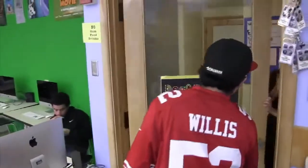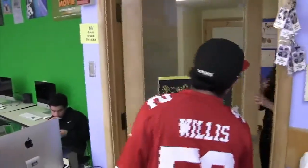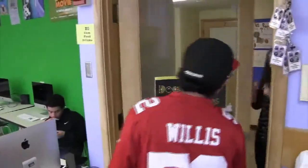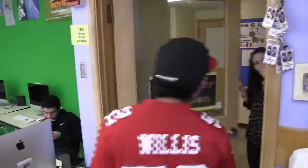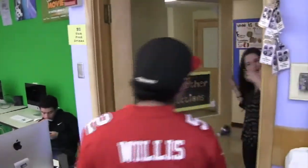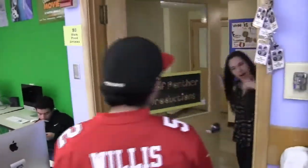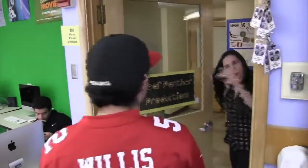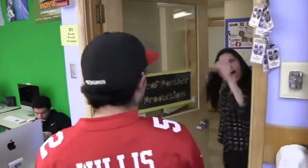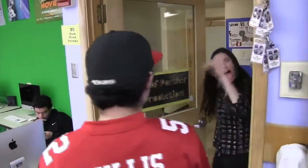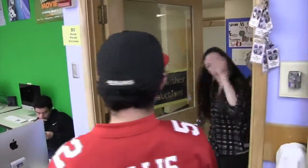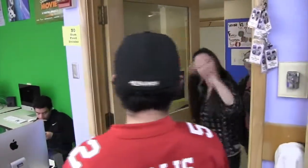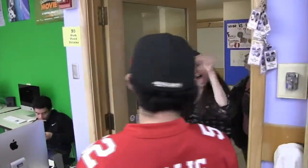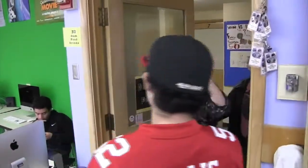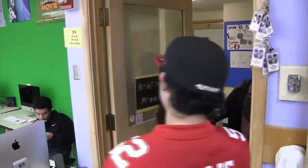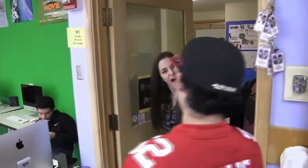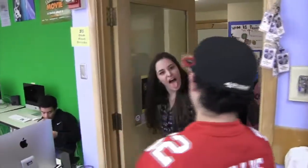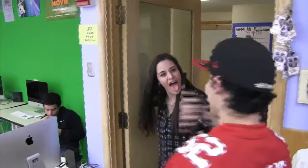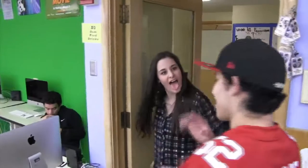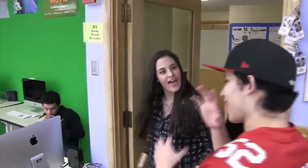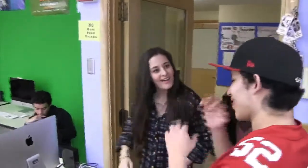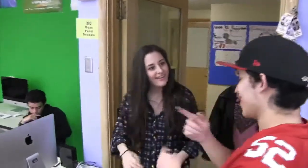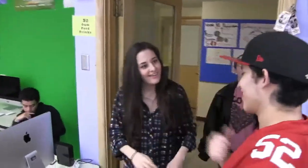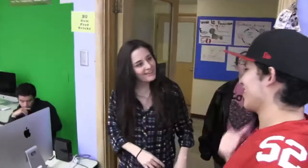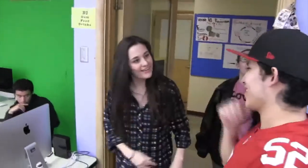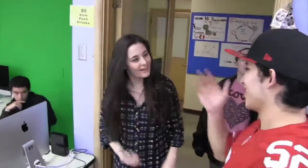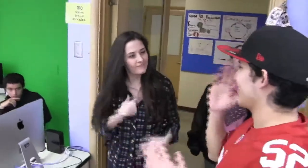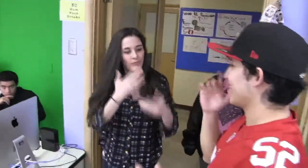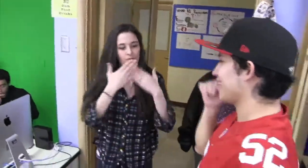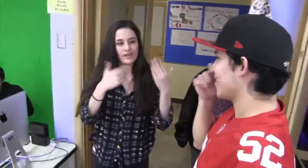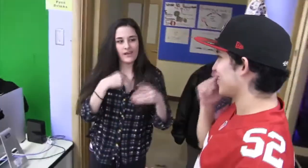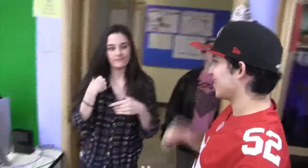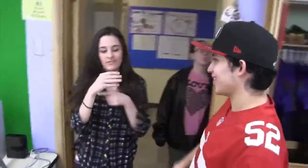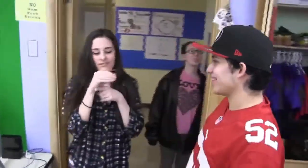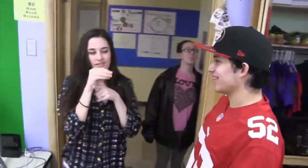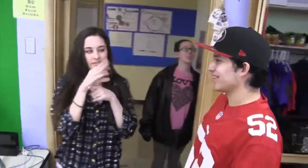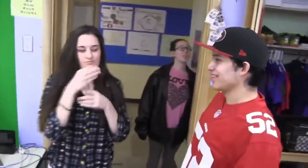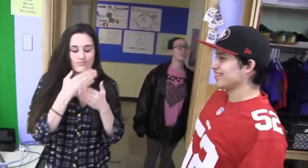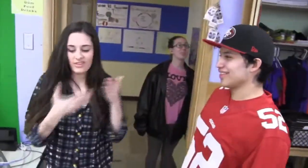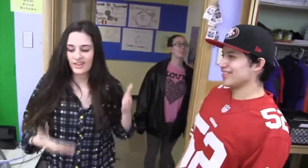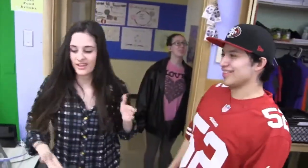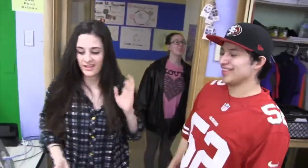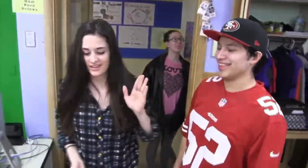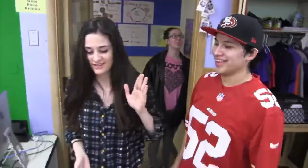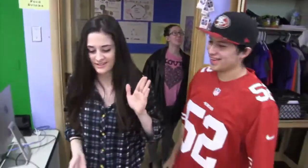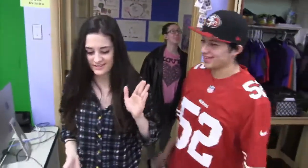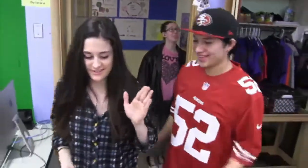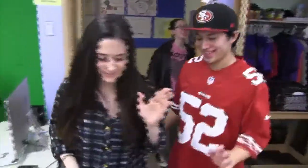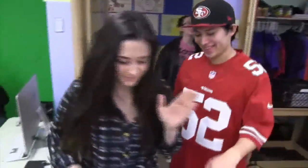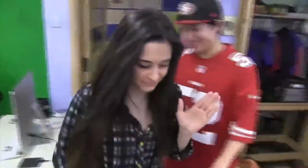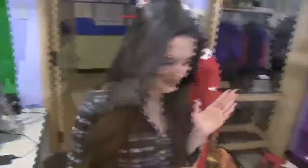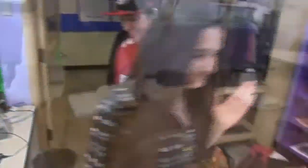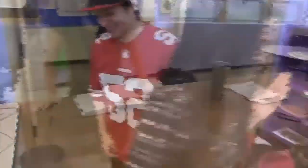I have been trying to get your attention forever! Sorry I wasn’t really looking at you, I was super focused. I'm sorry. Uh huh, thanks. Never again, we’re finished.